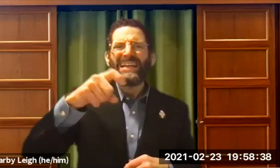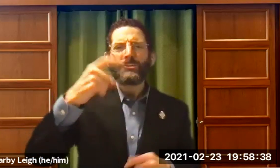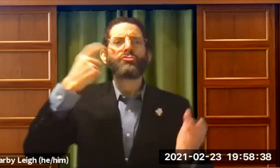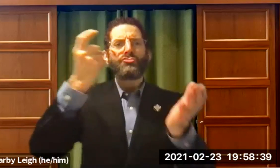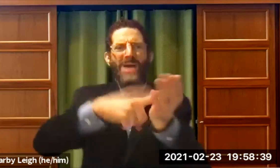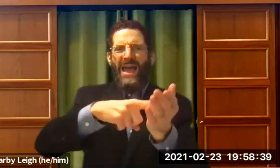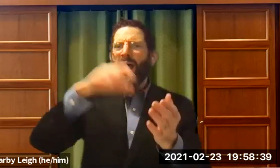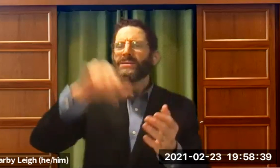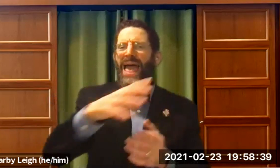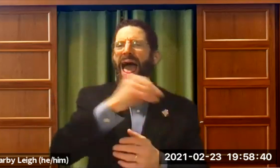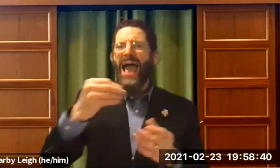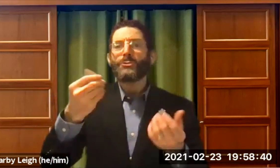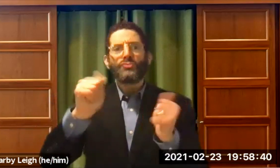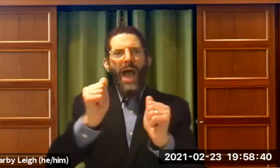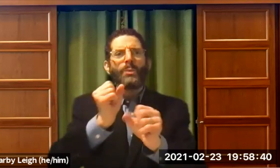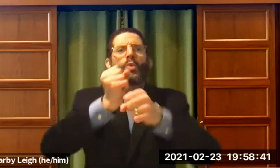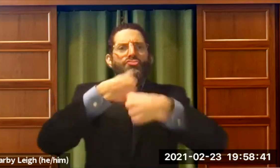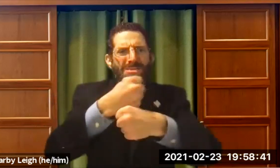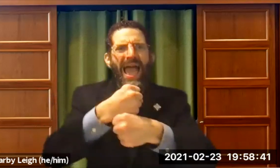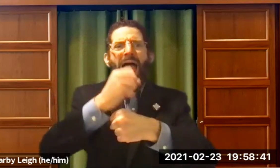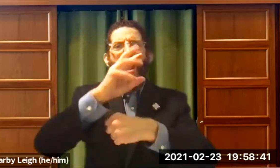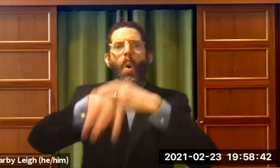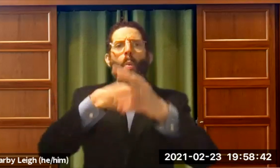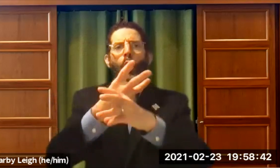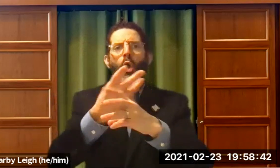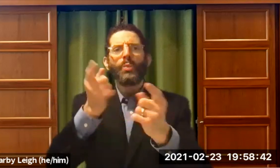in a world that doesn't meet our needs? I'm trying to